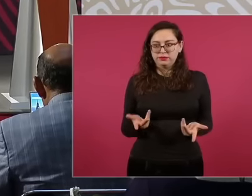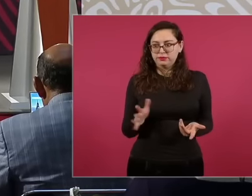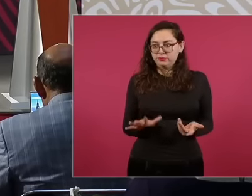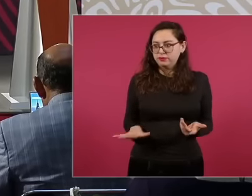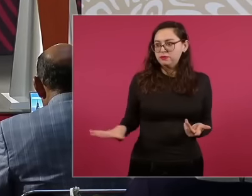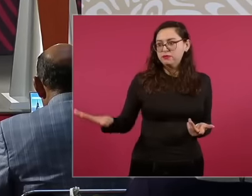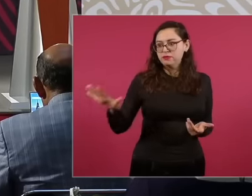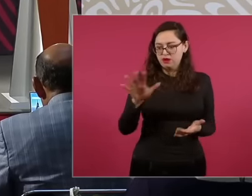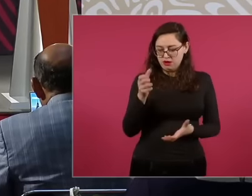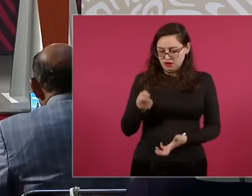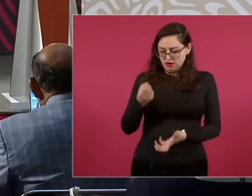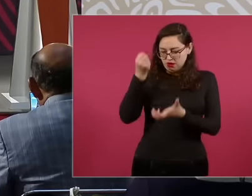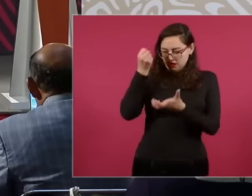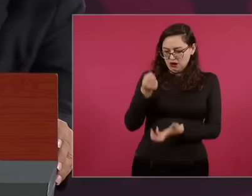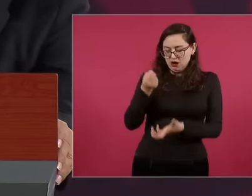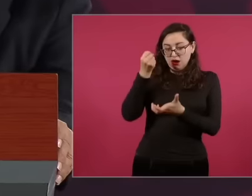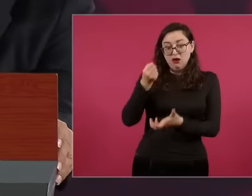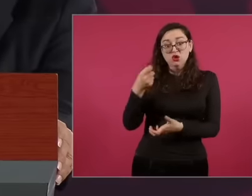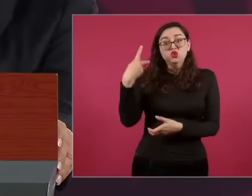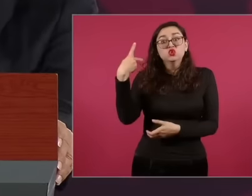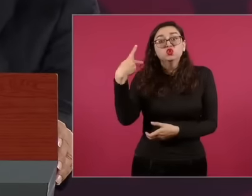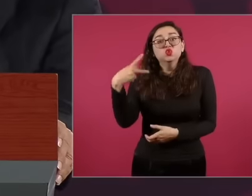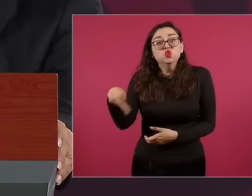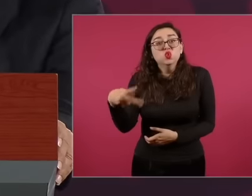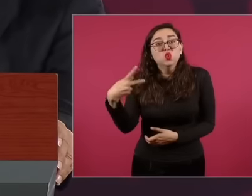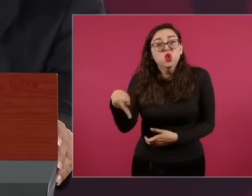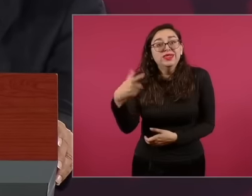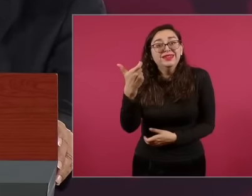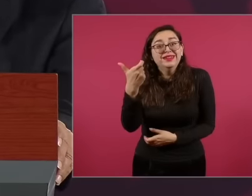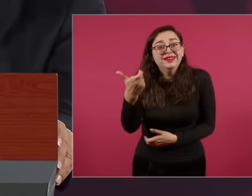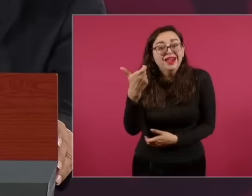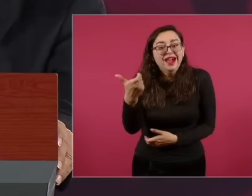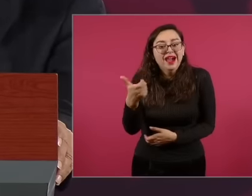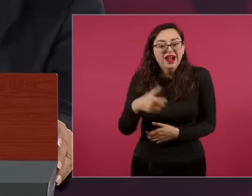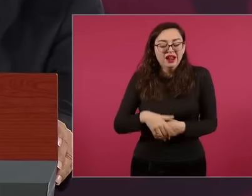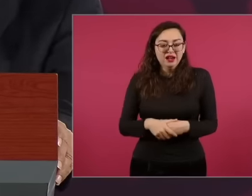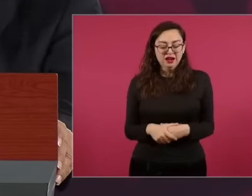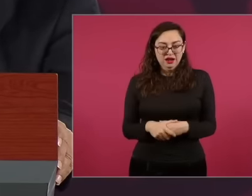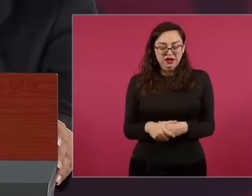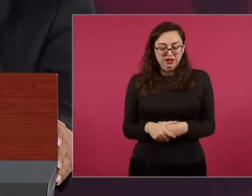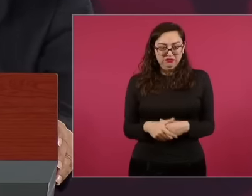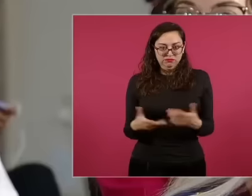The public budget, which is the people's money, was the most applauded part of the report.